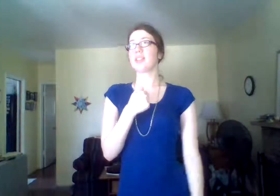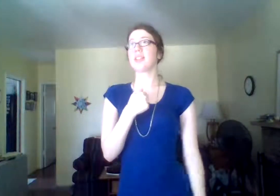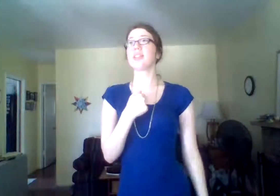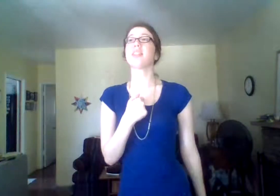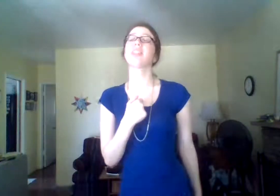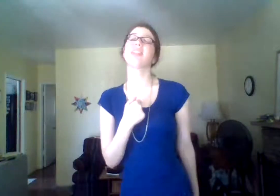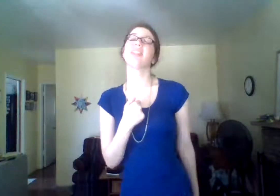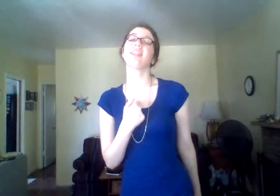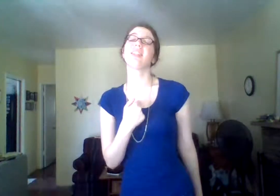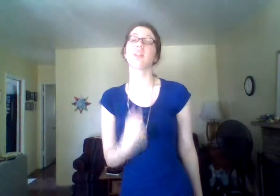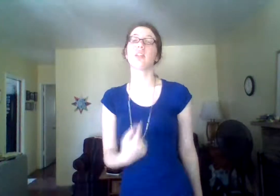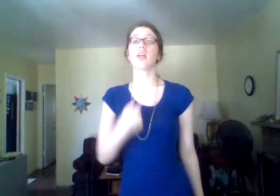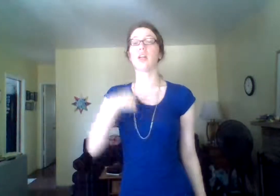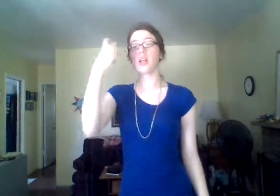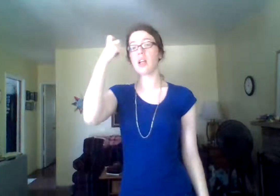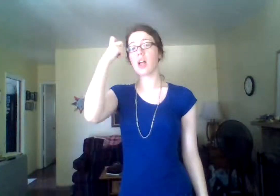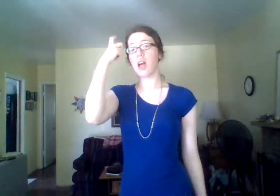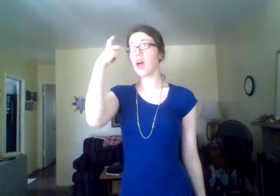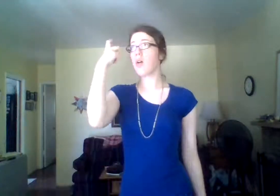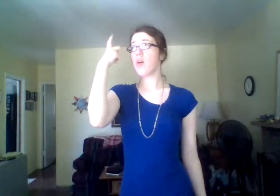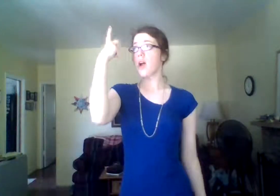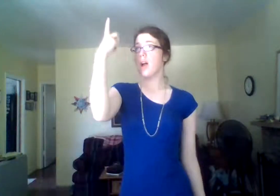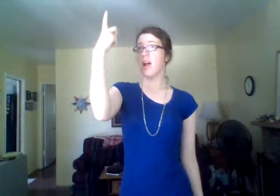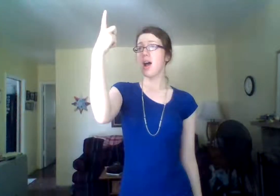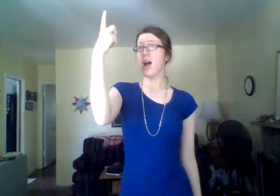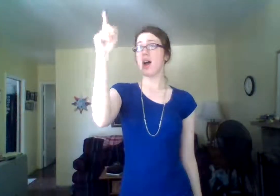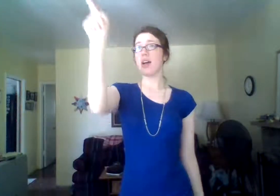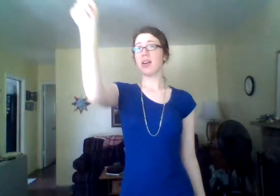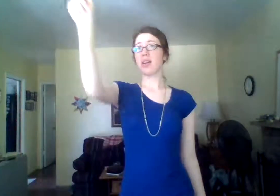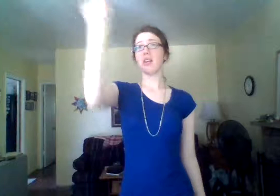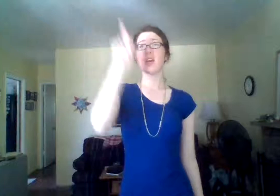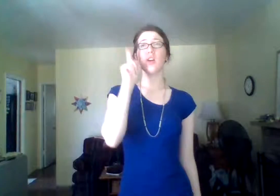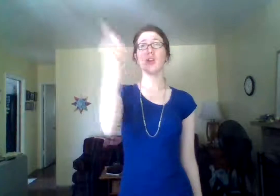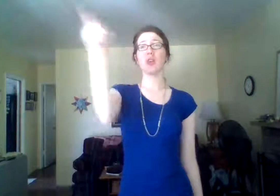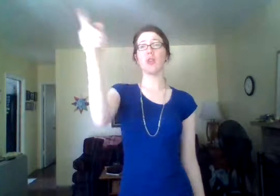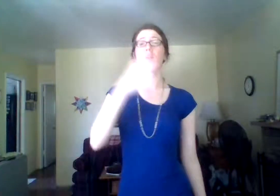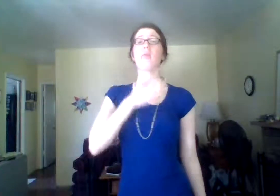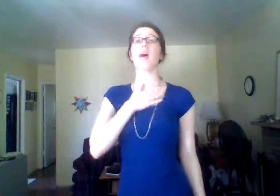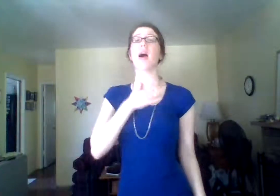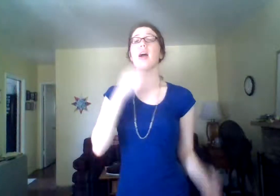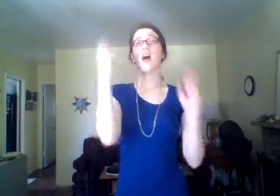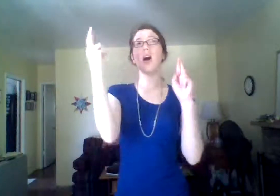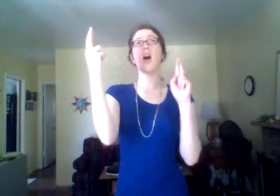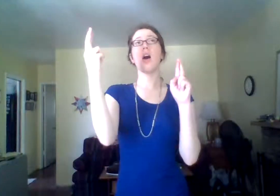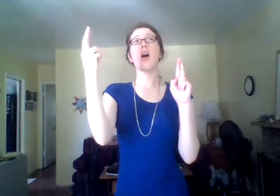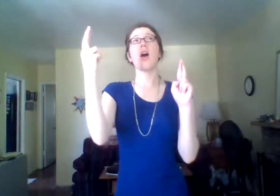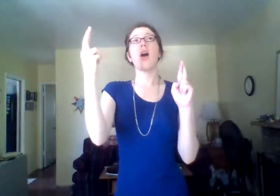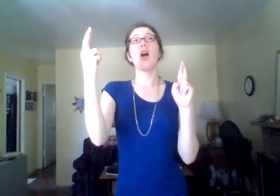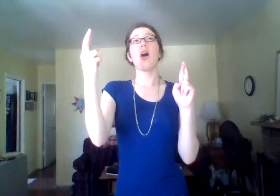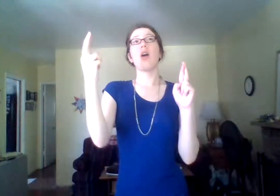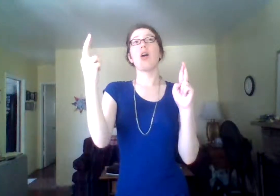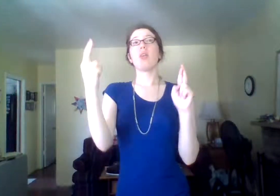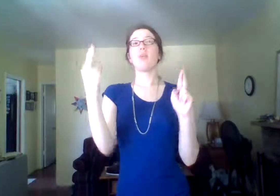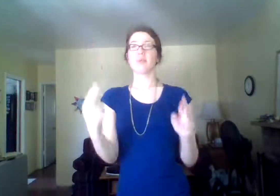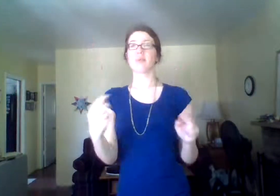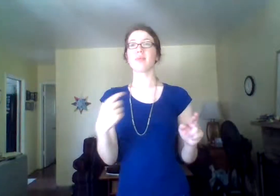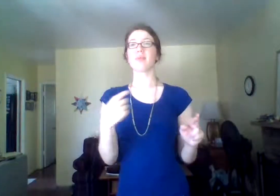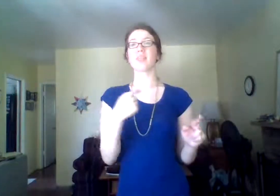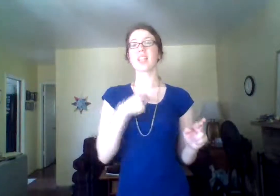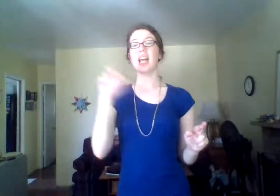I REALIZE REALIZE YOU YOU ARE MY HOPE I NEED KNOW.